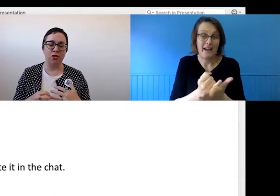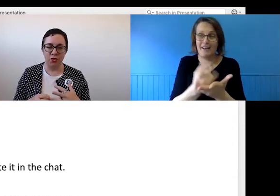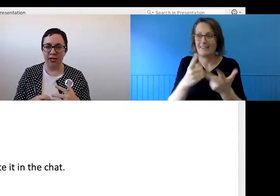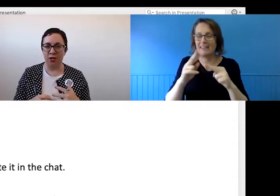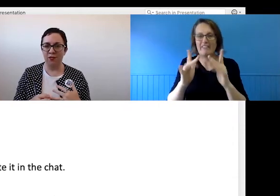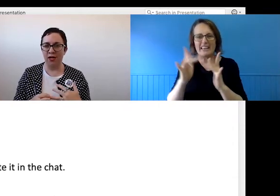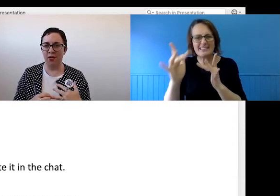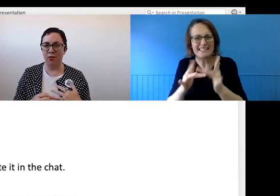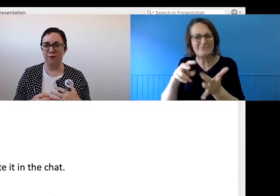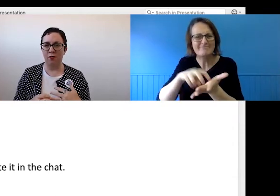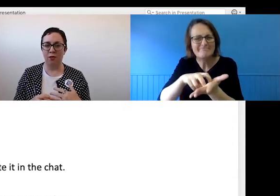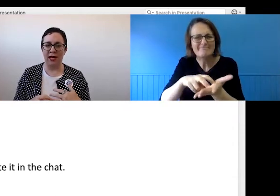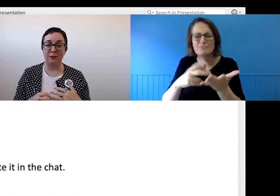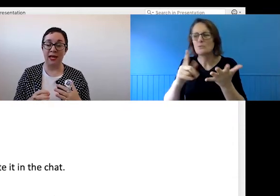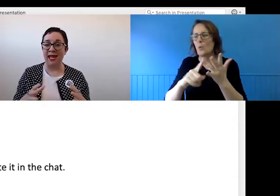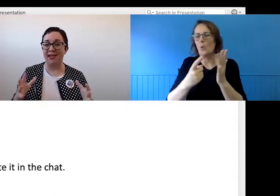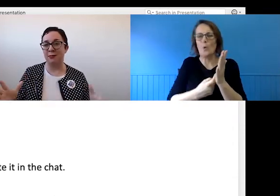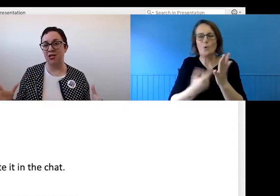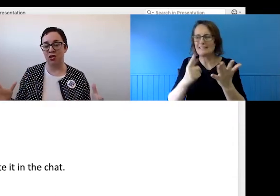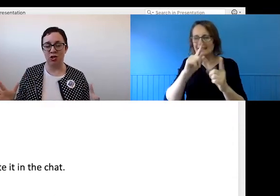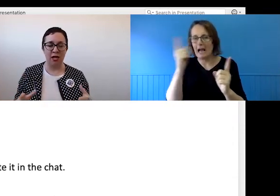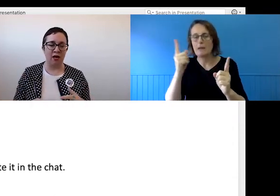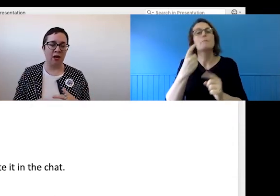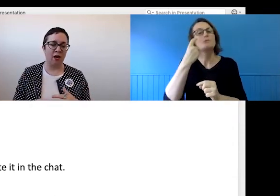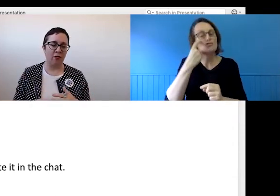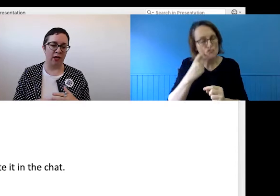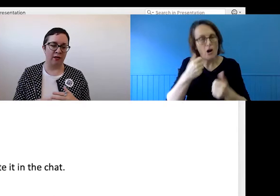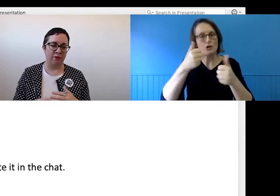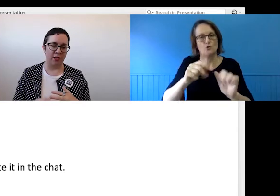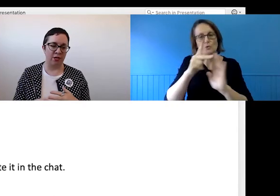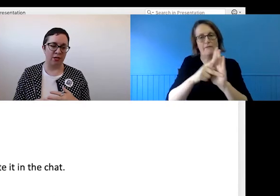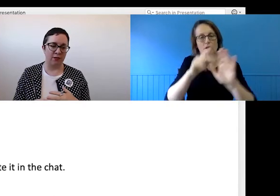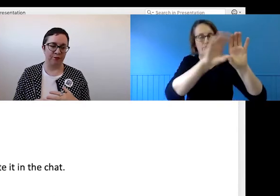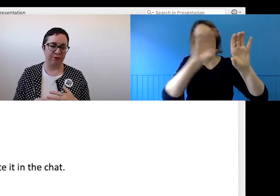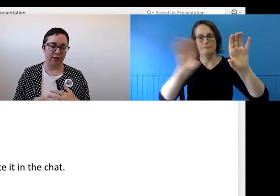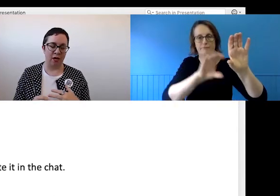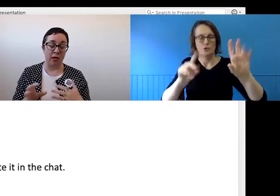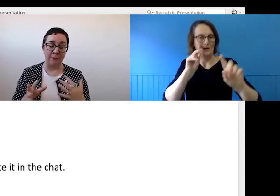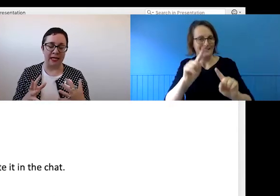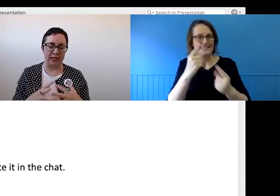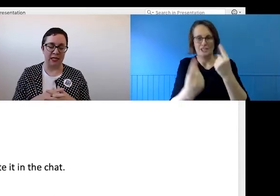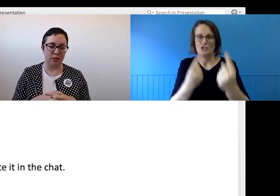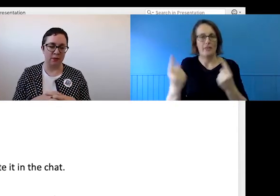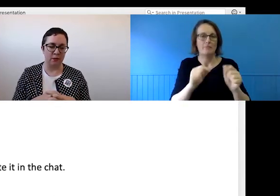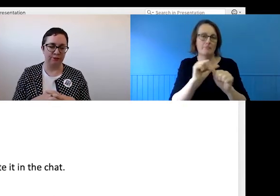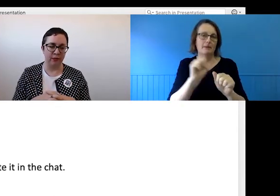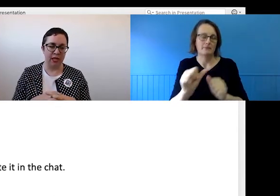try to use video as much as possible.